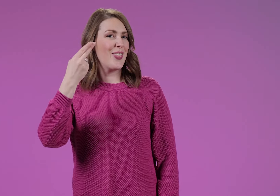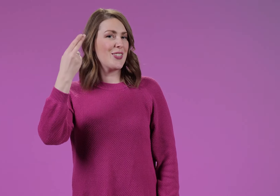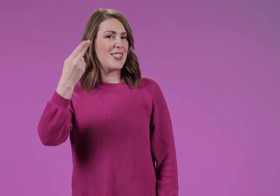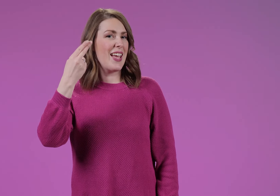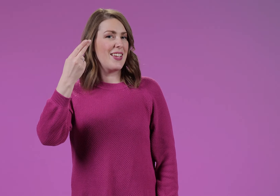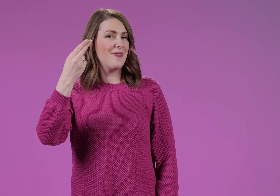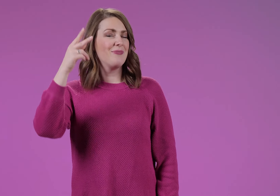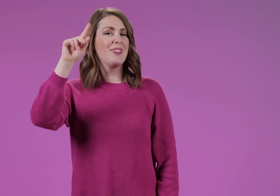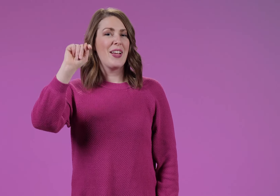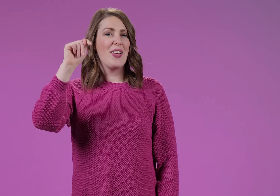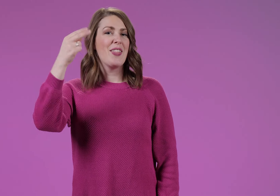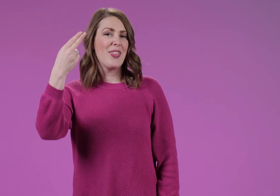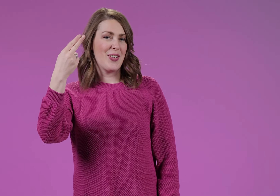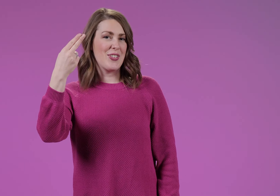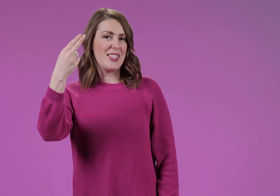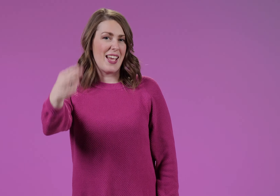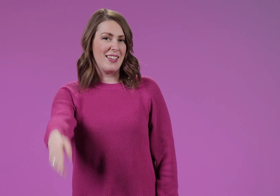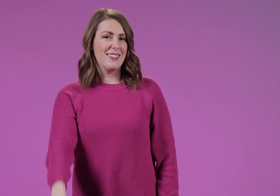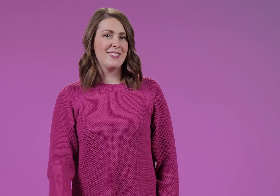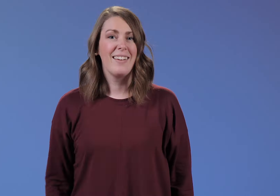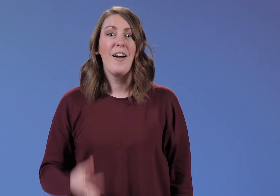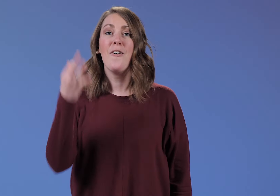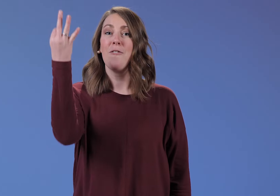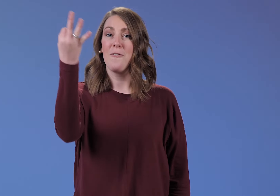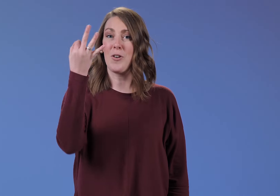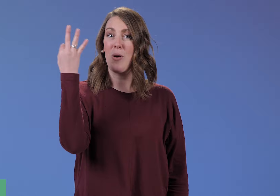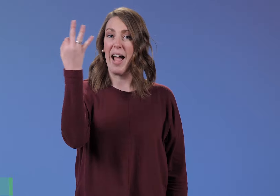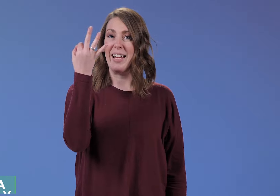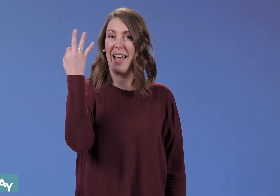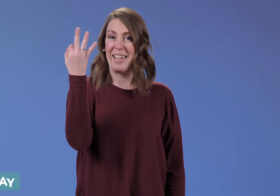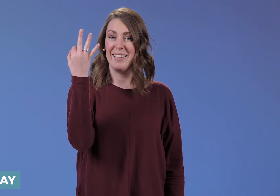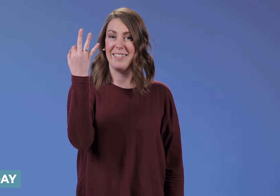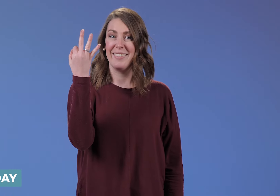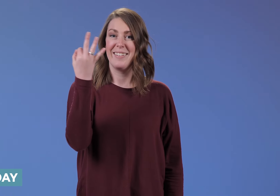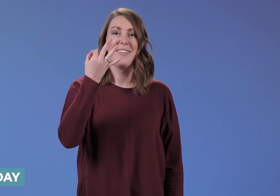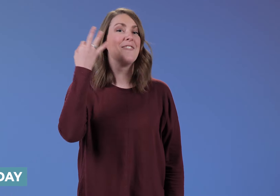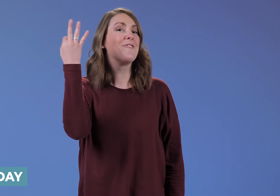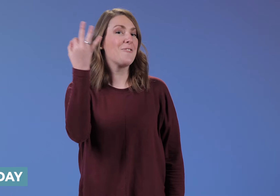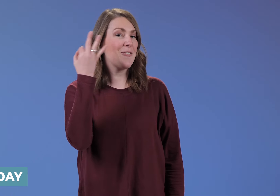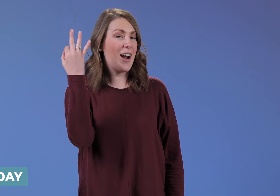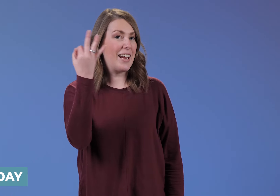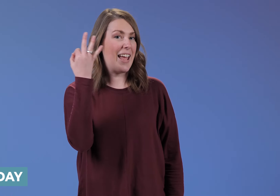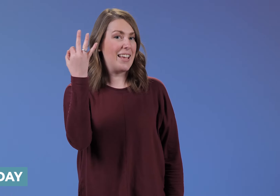THURSDAY THURSDAY FRIDAY FRIDAY